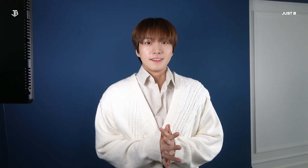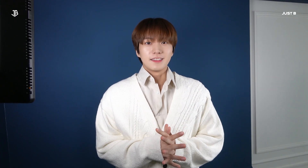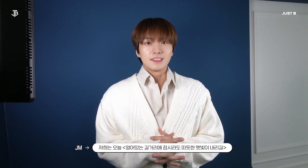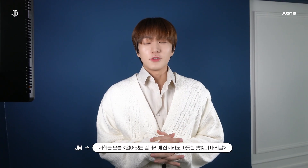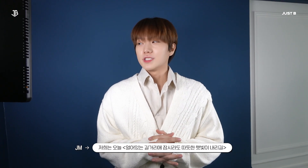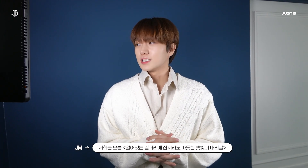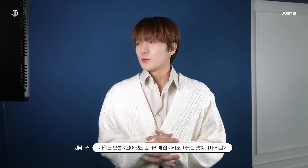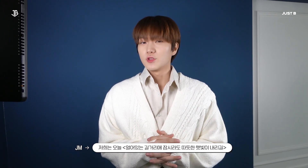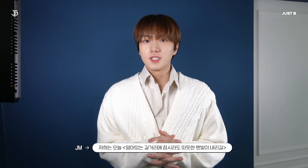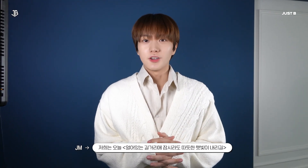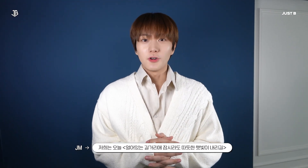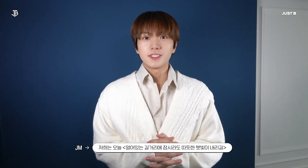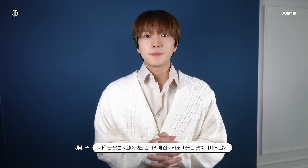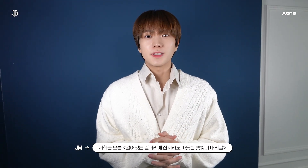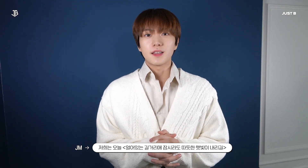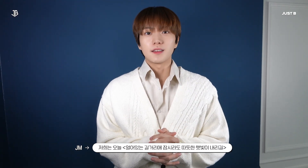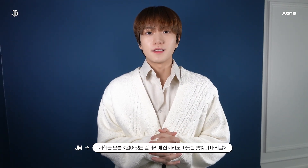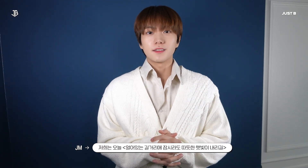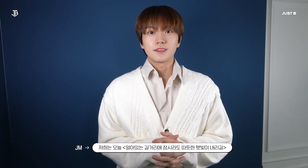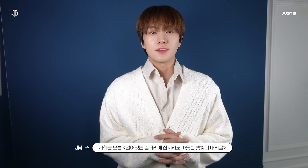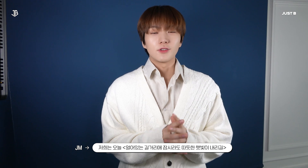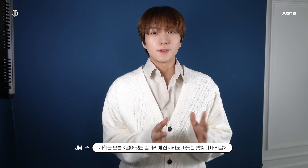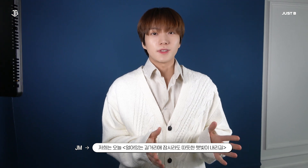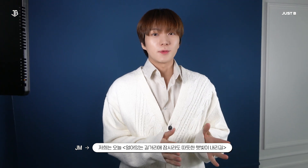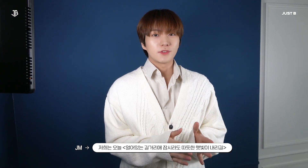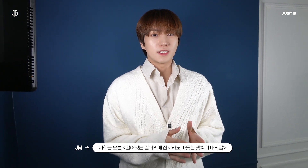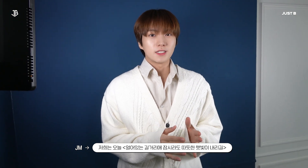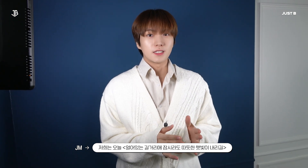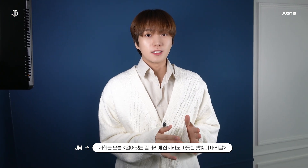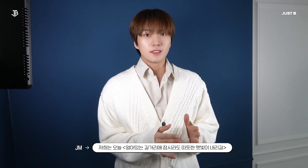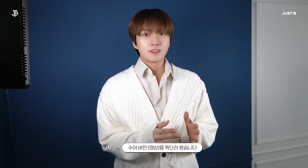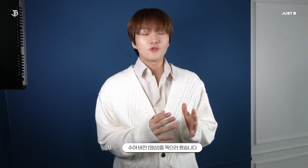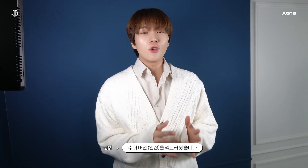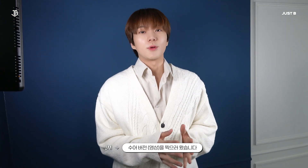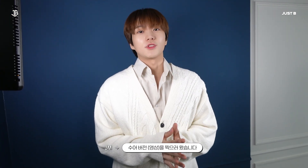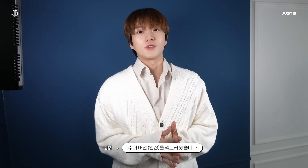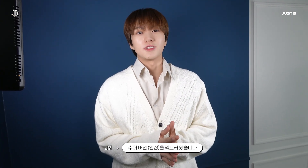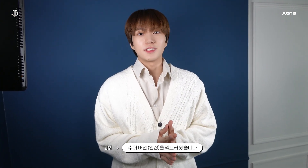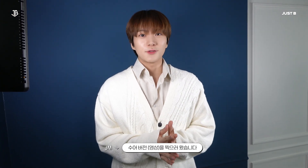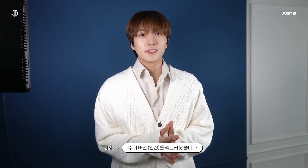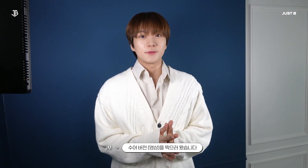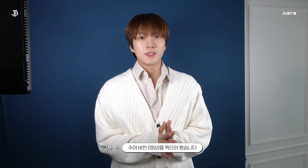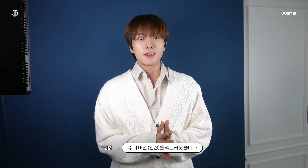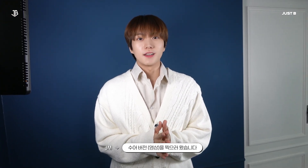Today, we're going to shoot the sign language version of 'Camellia'